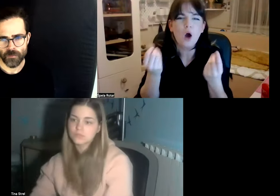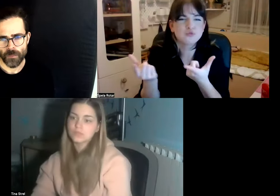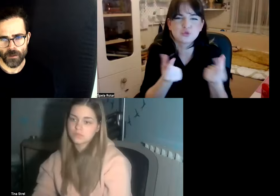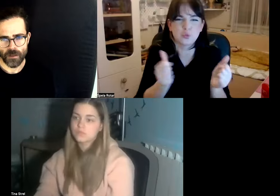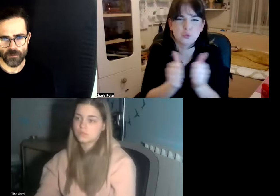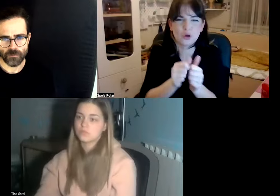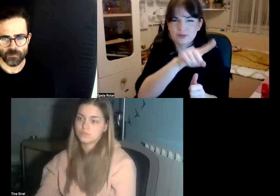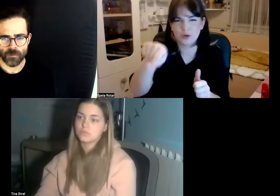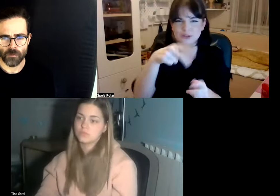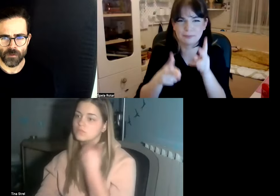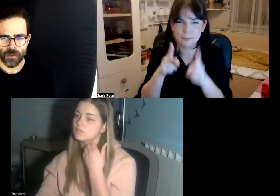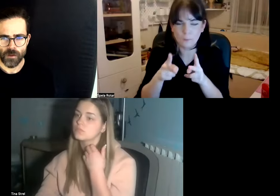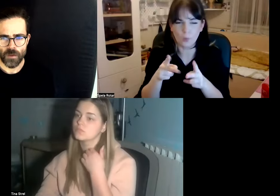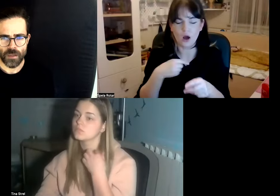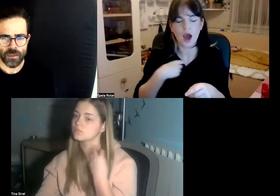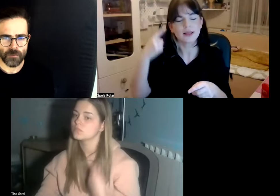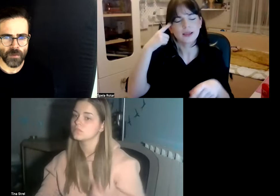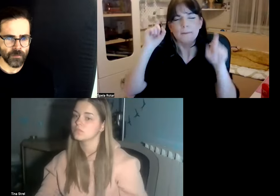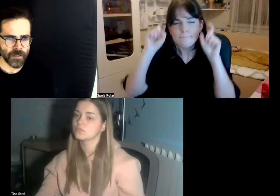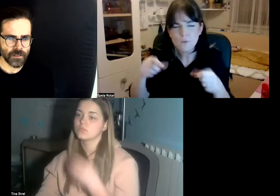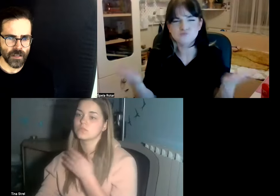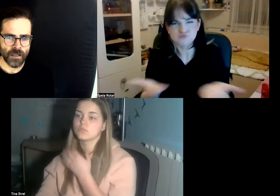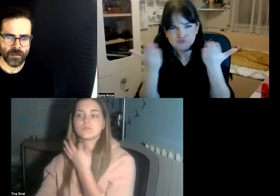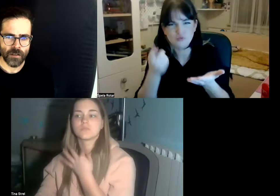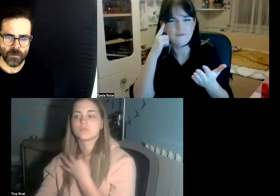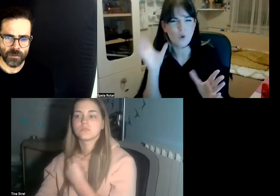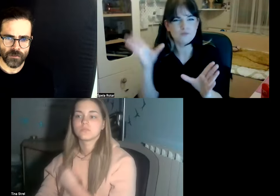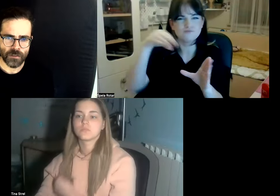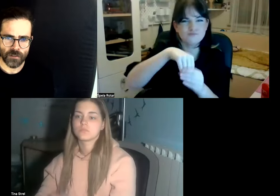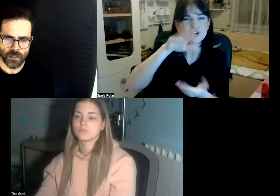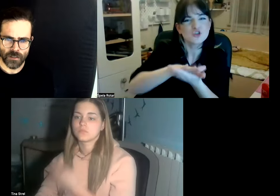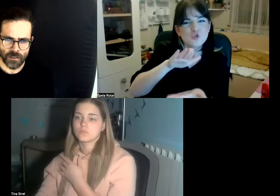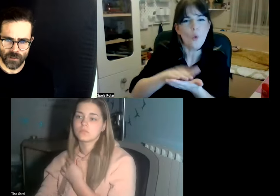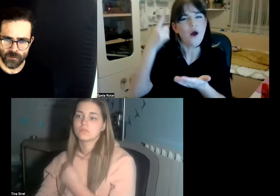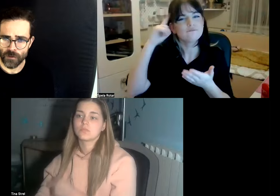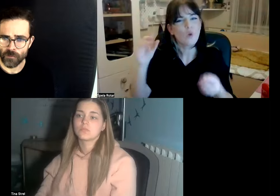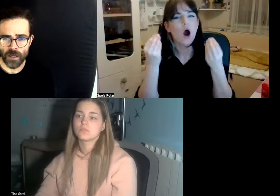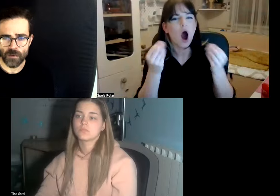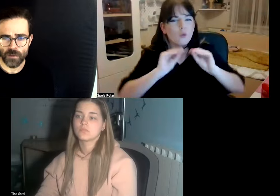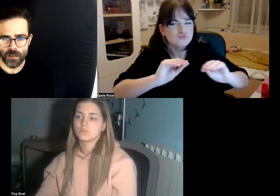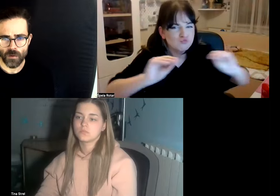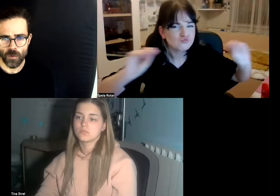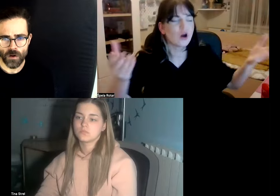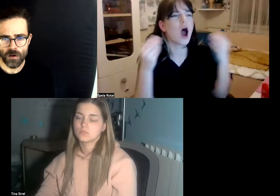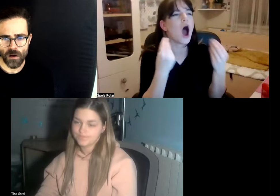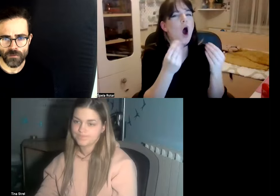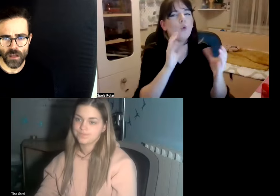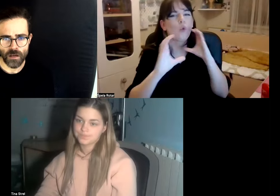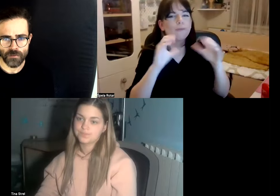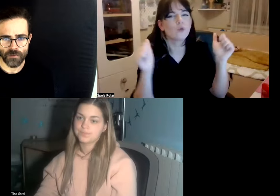and with impairments and the different conditions and from every Walk of Life